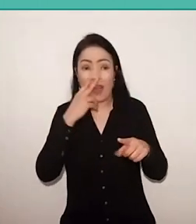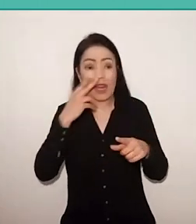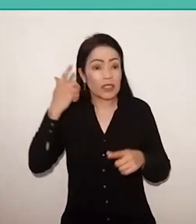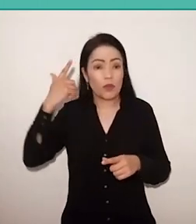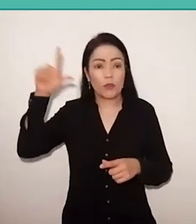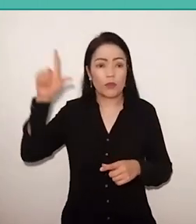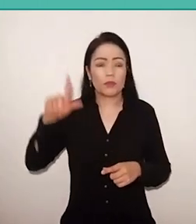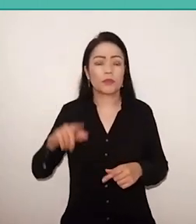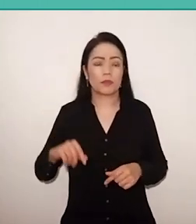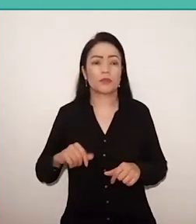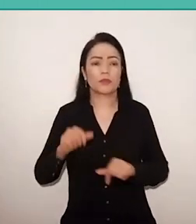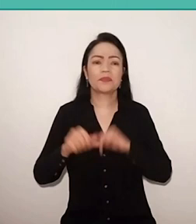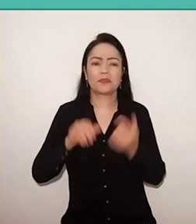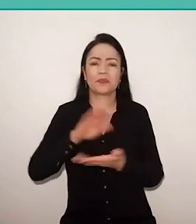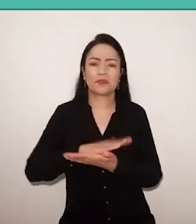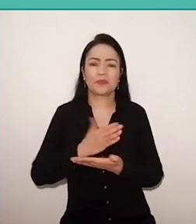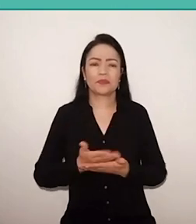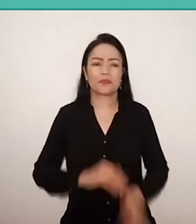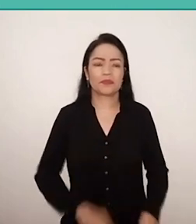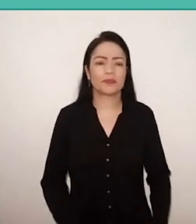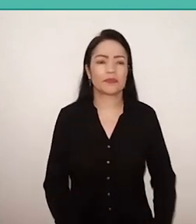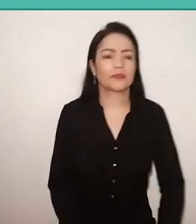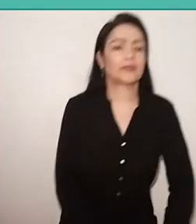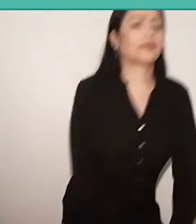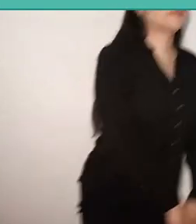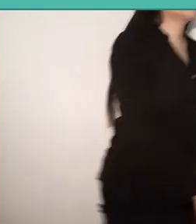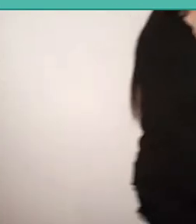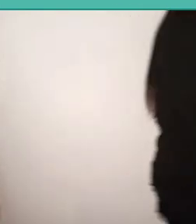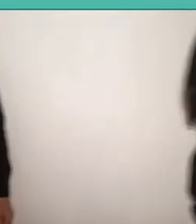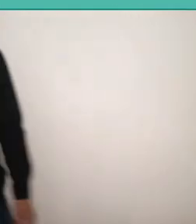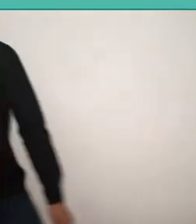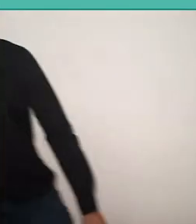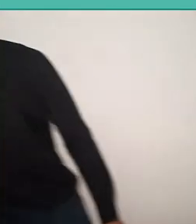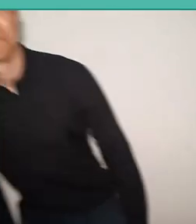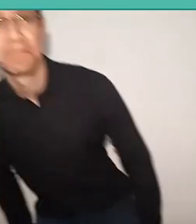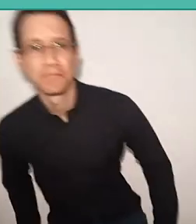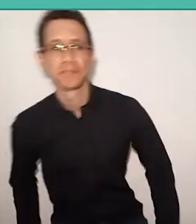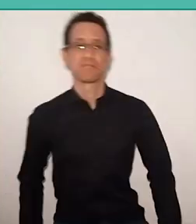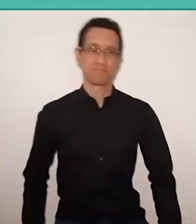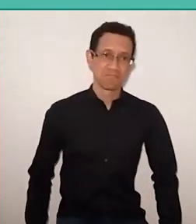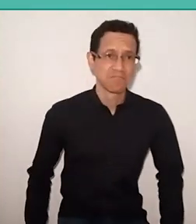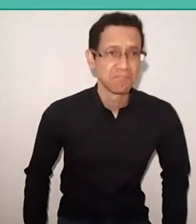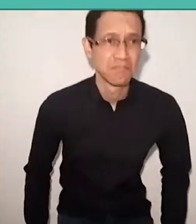this violence or this denial of Paulo Freire in his own country,